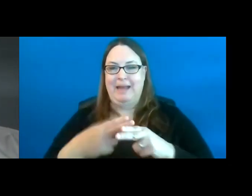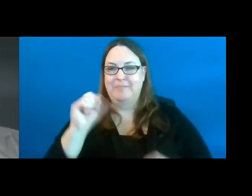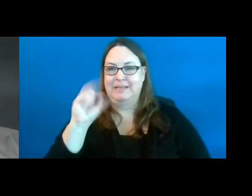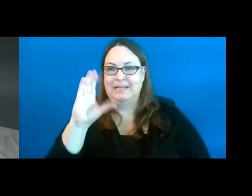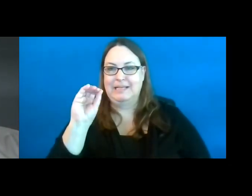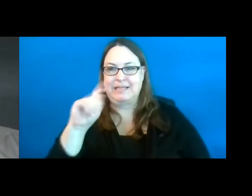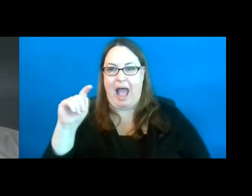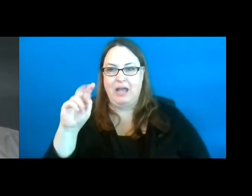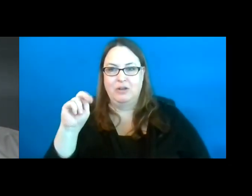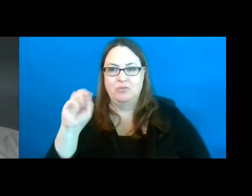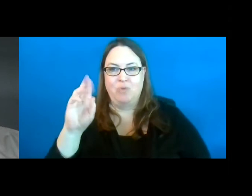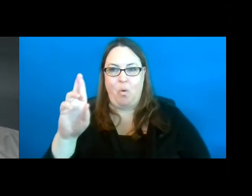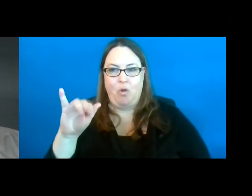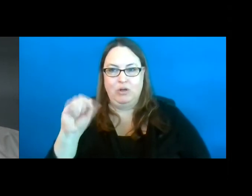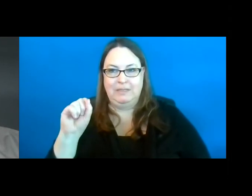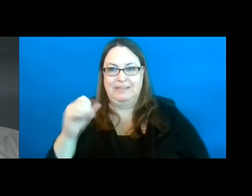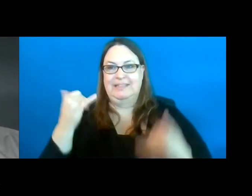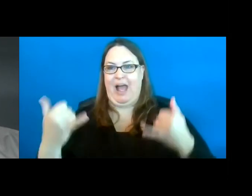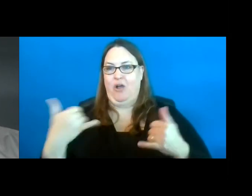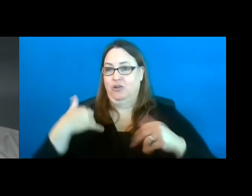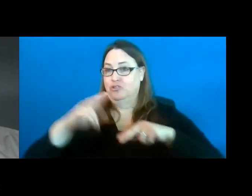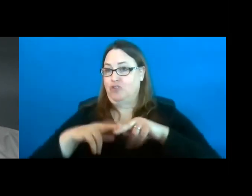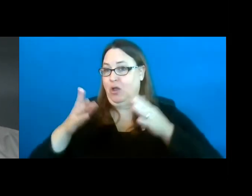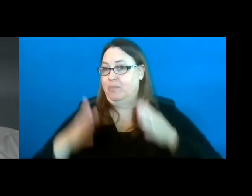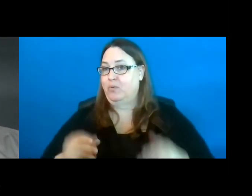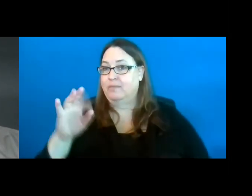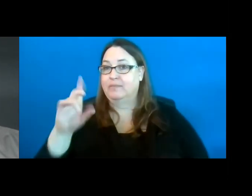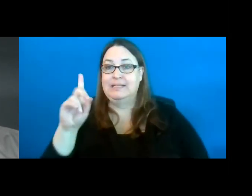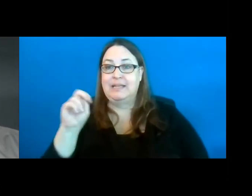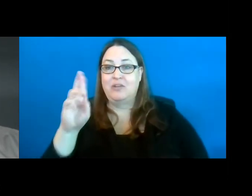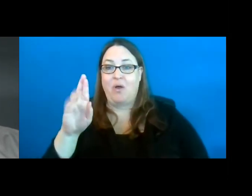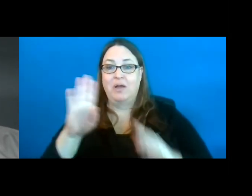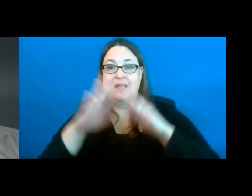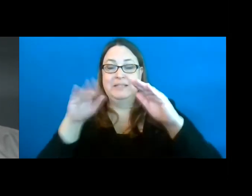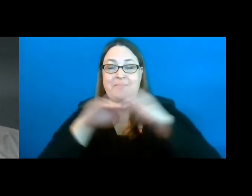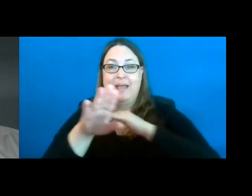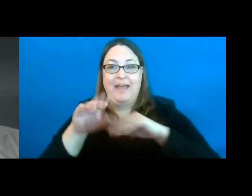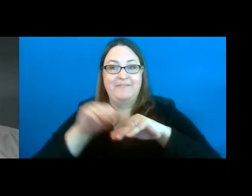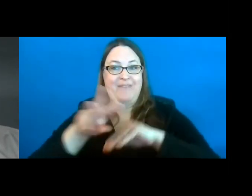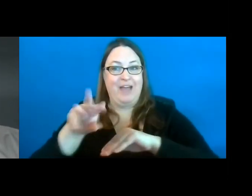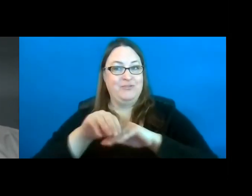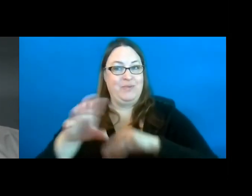I am currently the Chair of the DNR Accessibility Advisory Council.